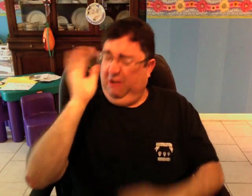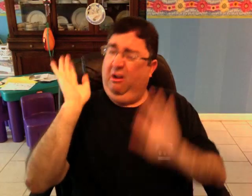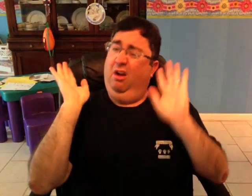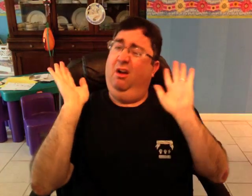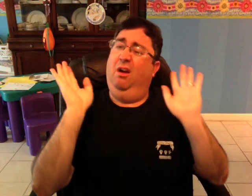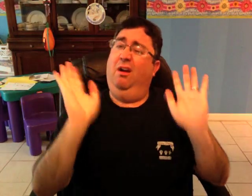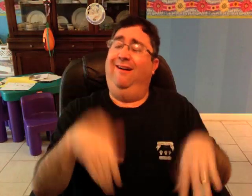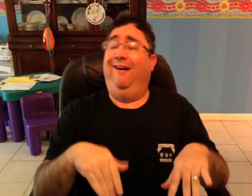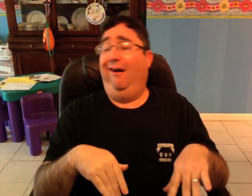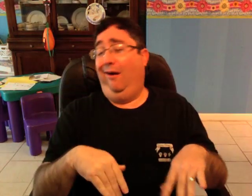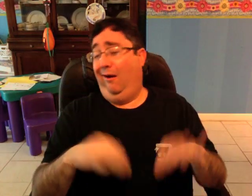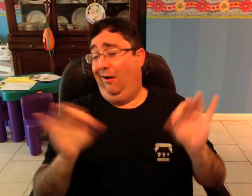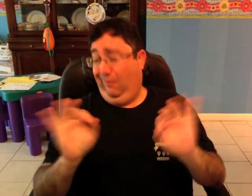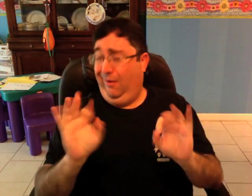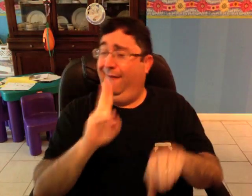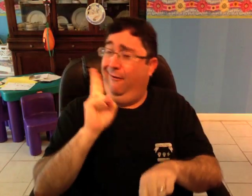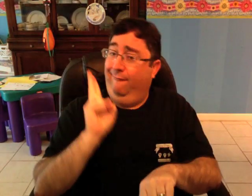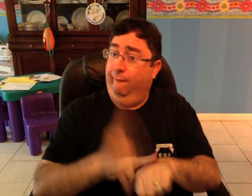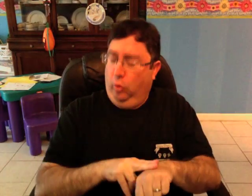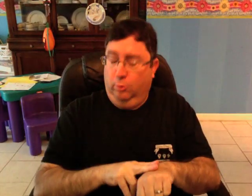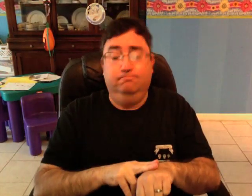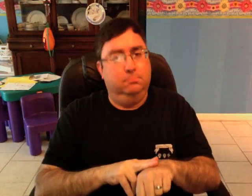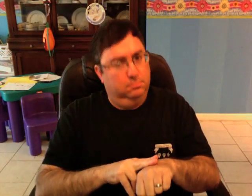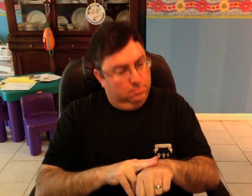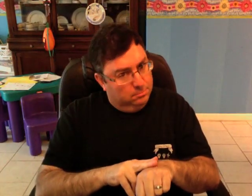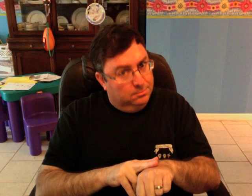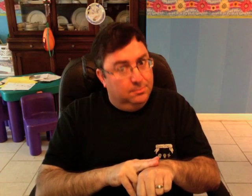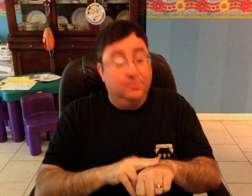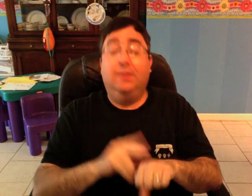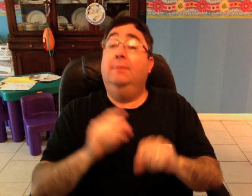You might think "so what? Of course it's about profits!"